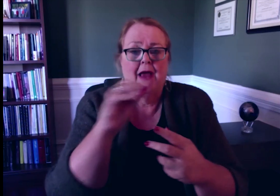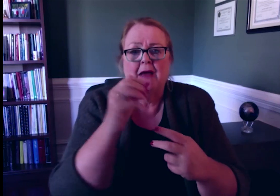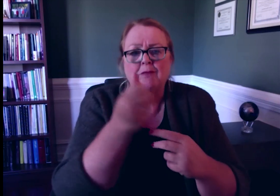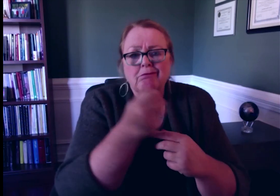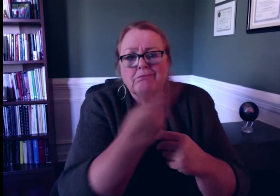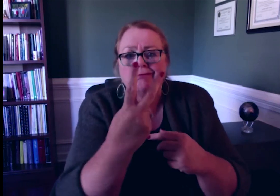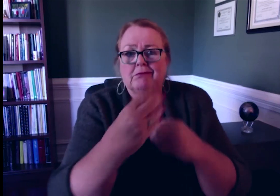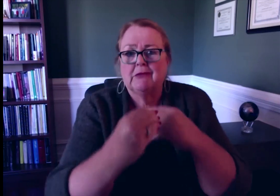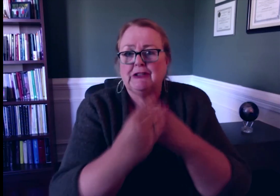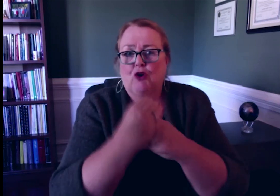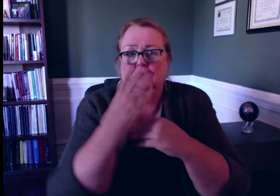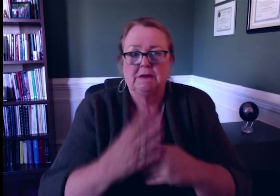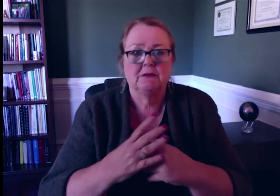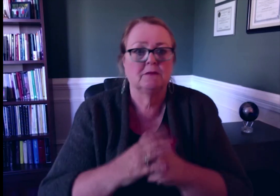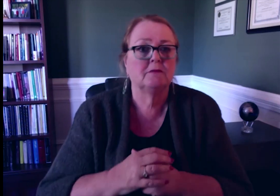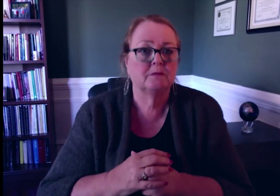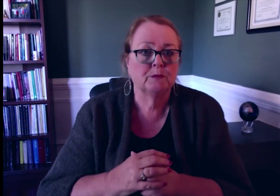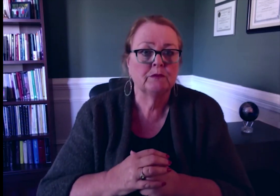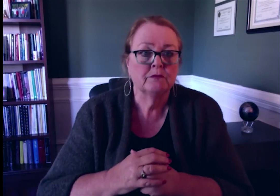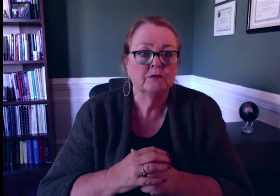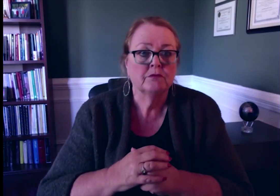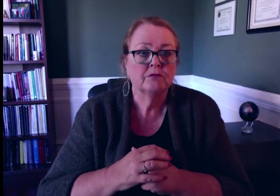staff members and the assistance of several consultants.